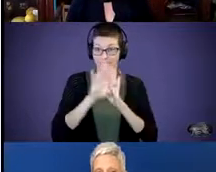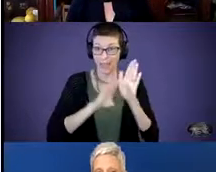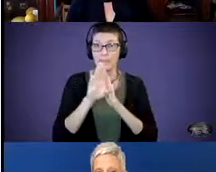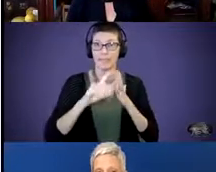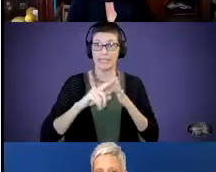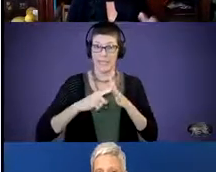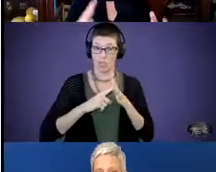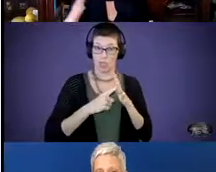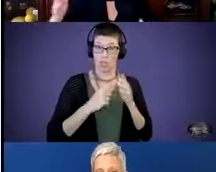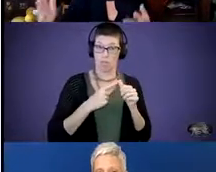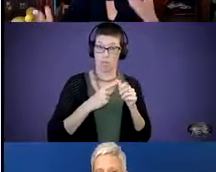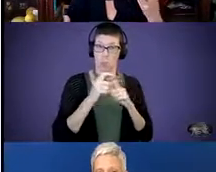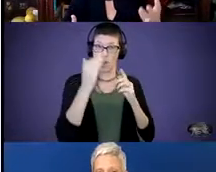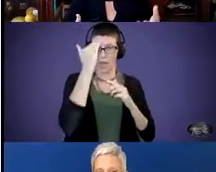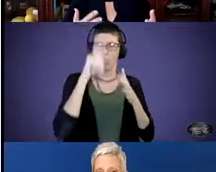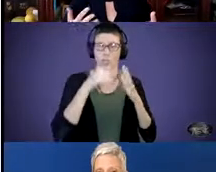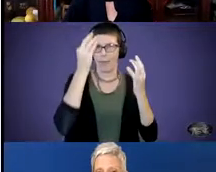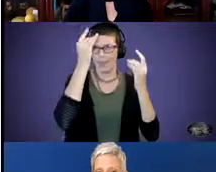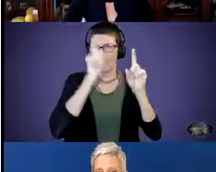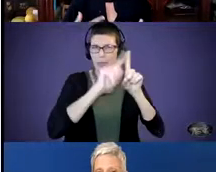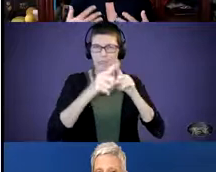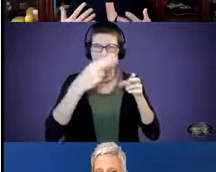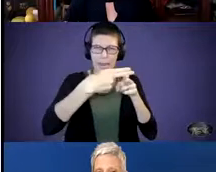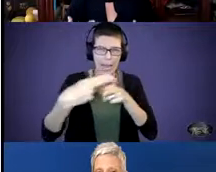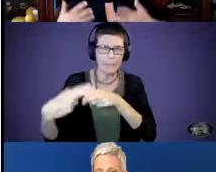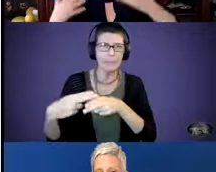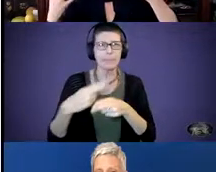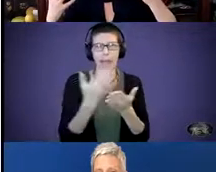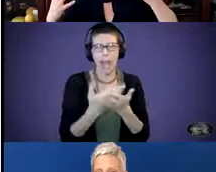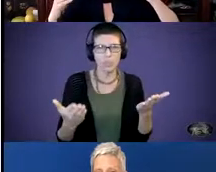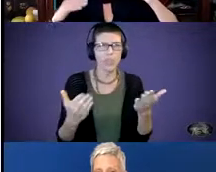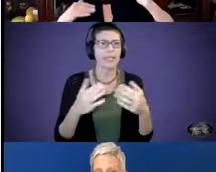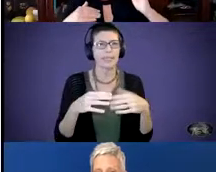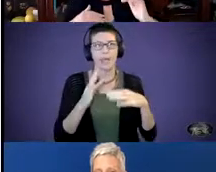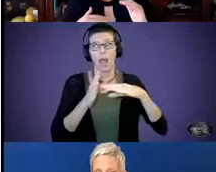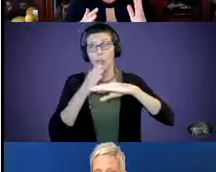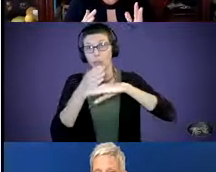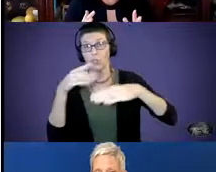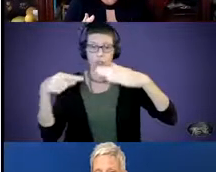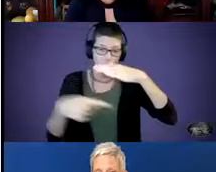you start thinking about all these different names and objects and unders and overs and adjectives.